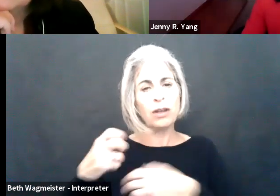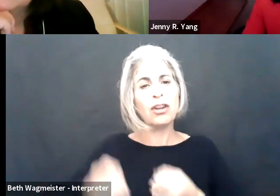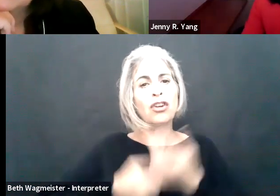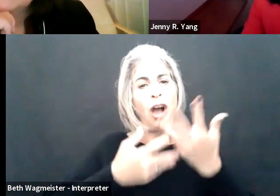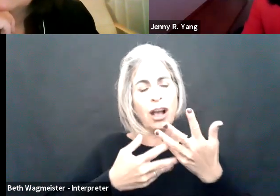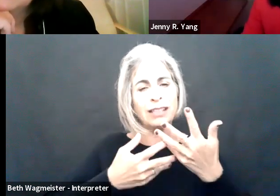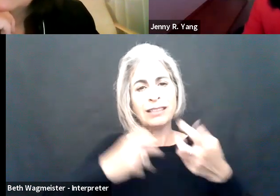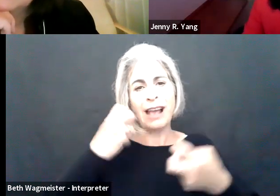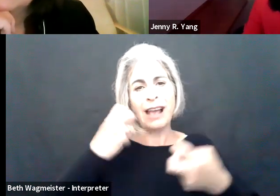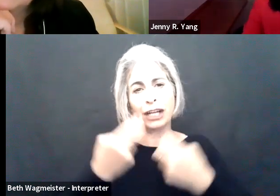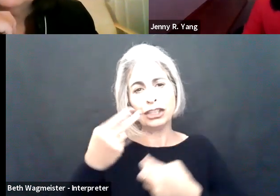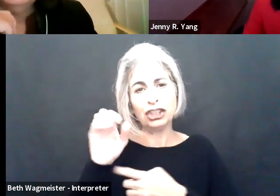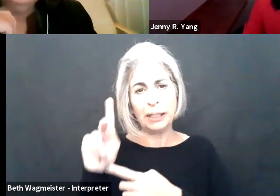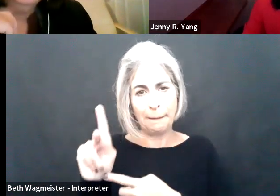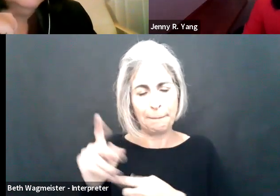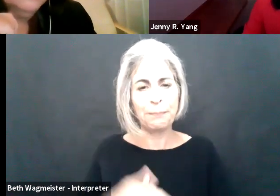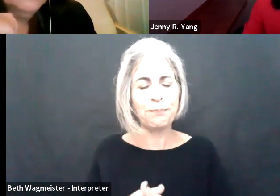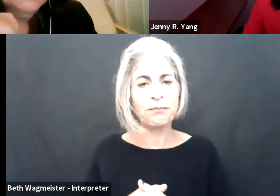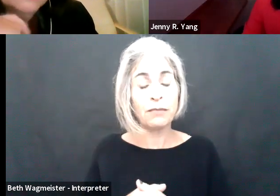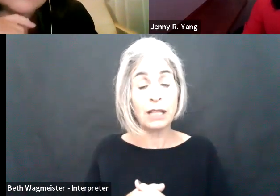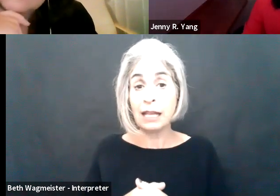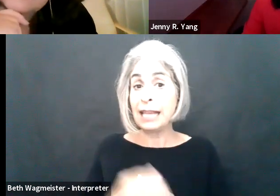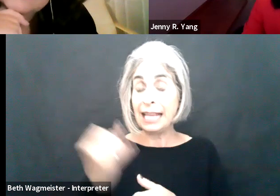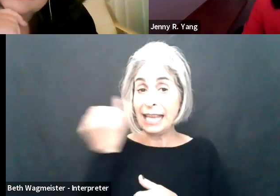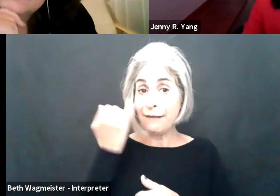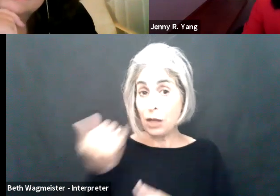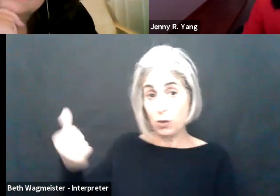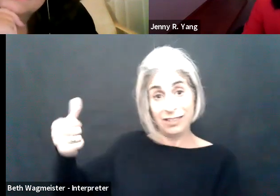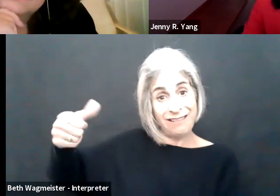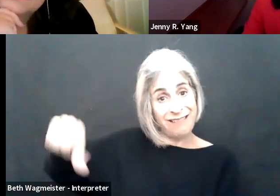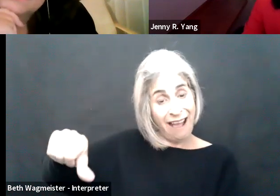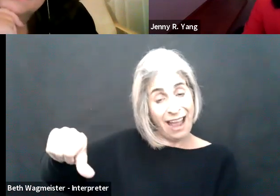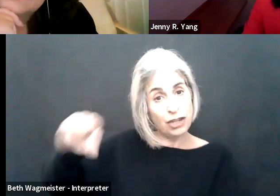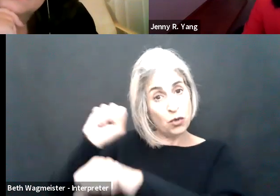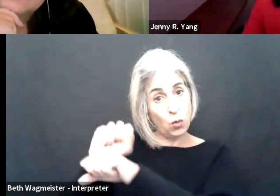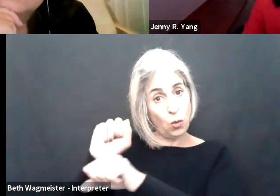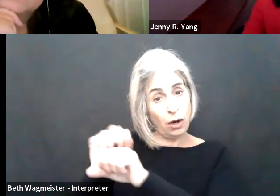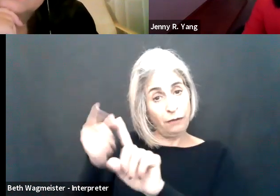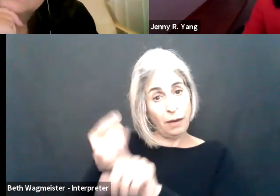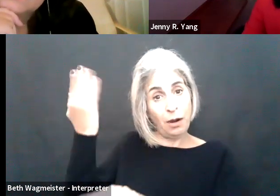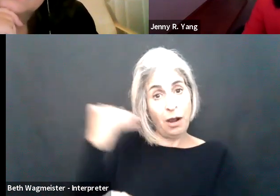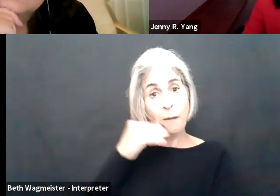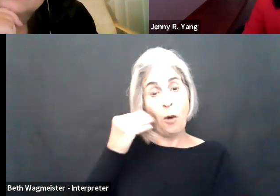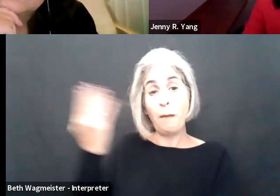circumstances would not cause undue hardship. But it doesn't mean that if an employer